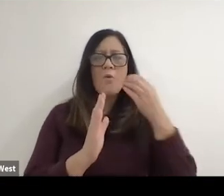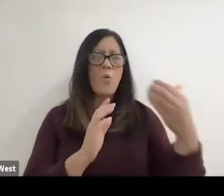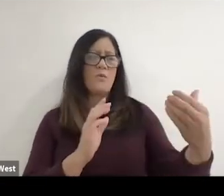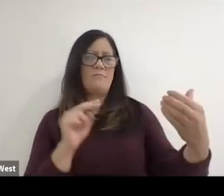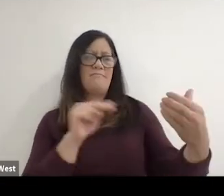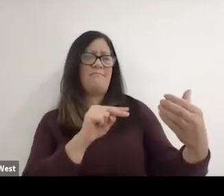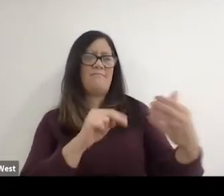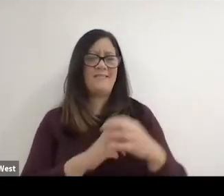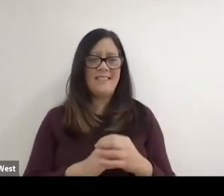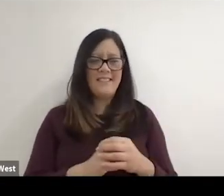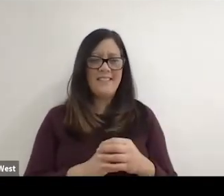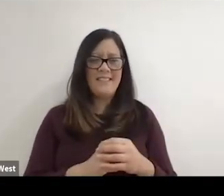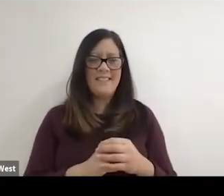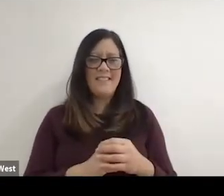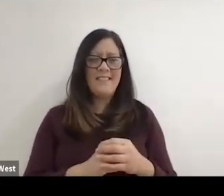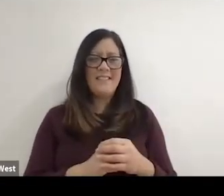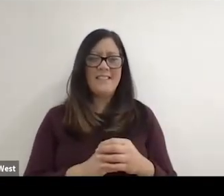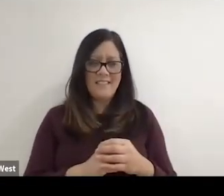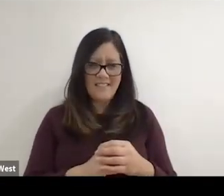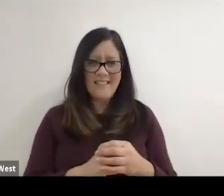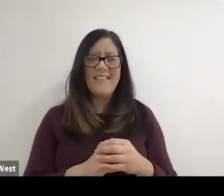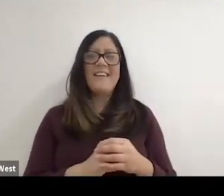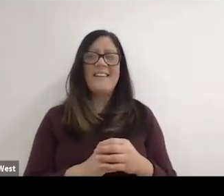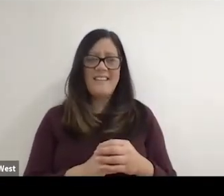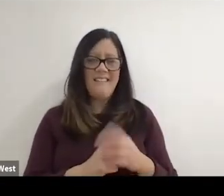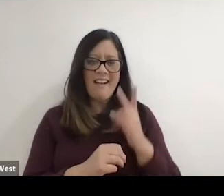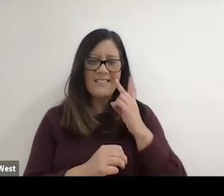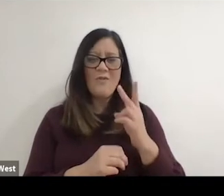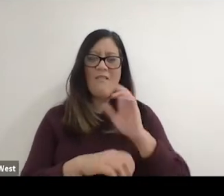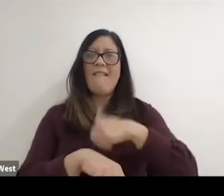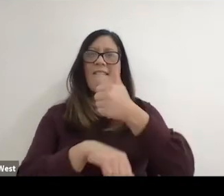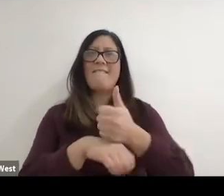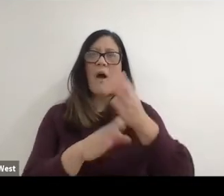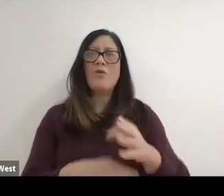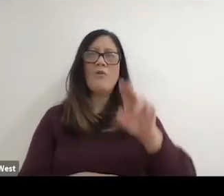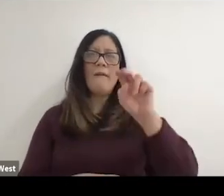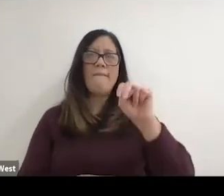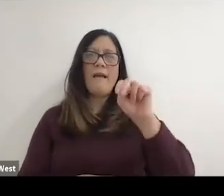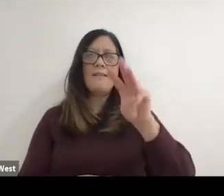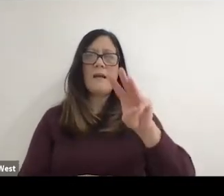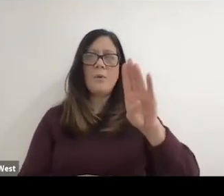before I came up on this and I put founder of the NWBA and their bang.